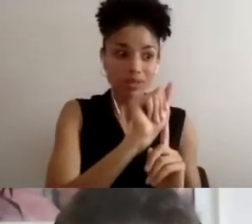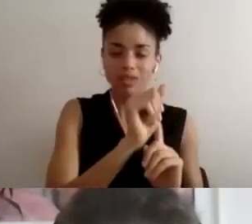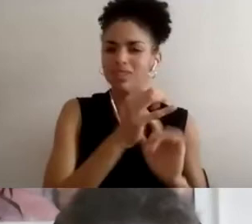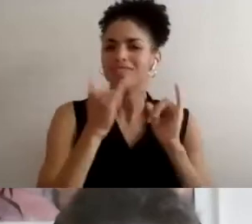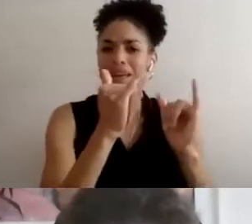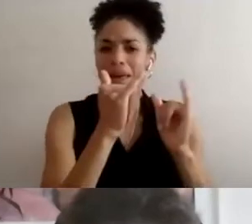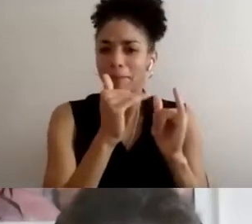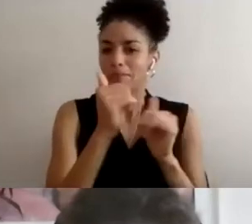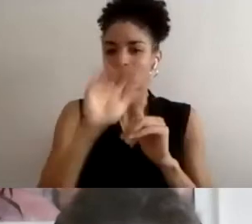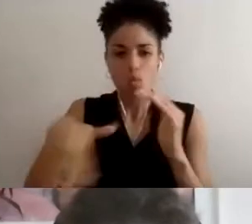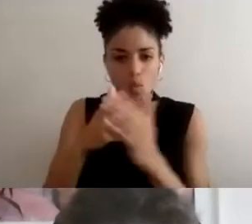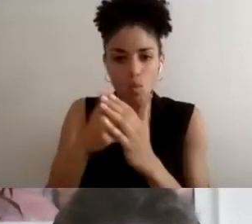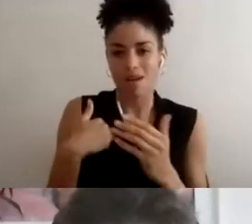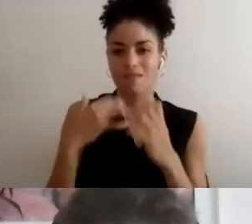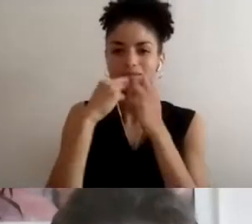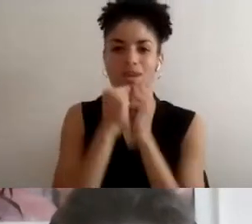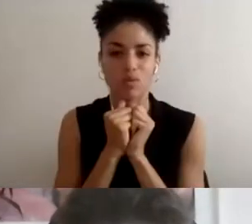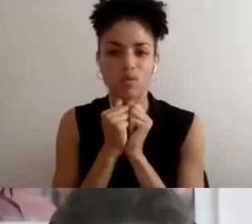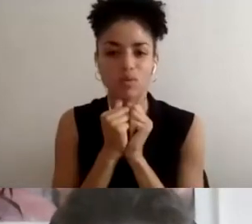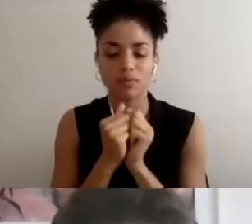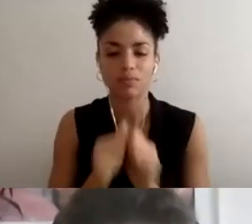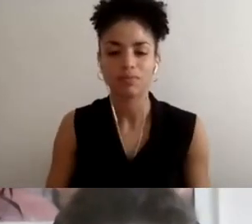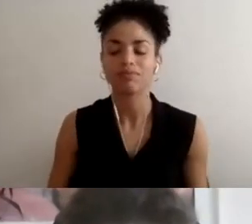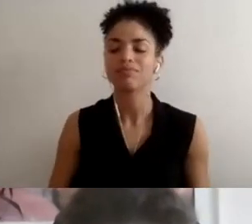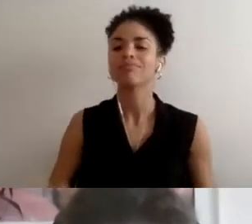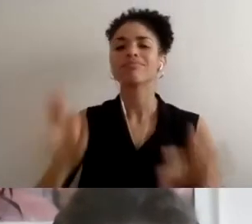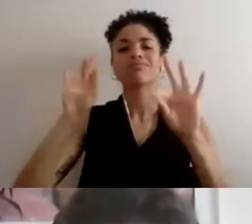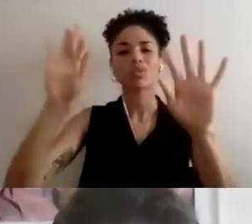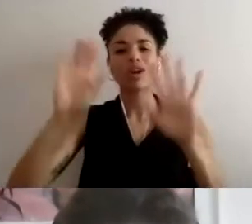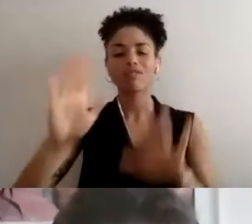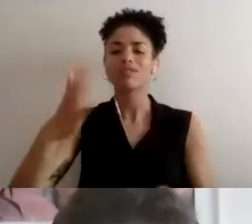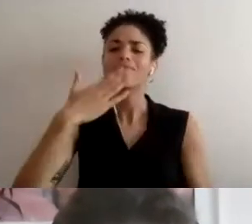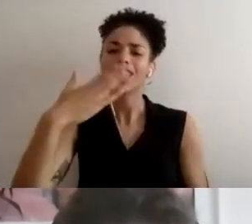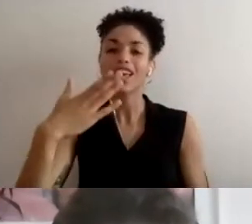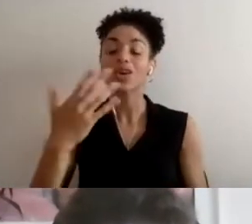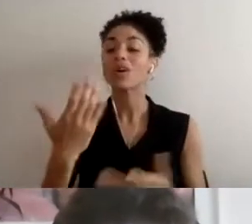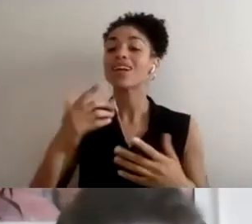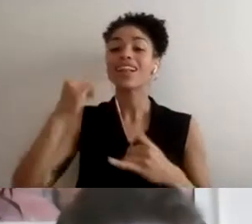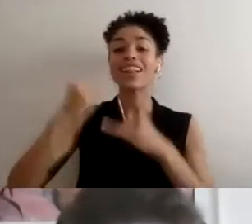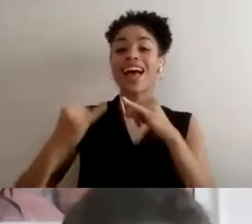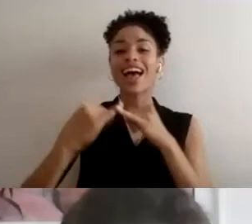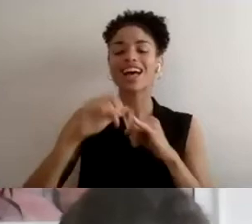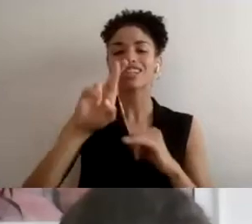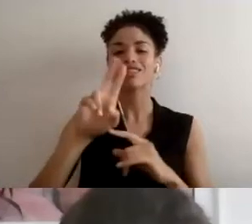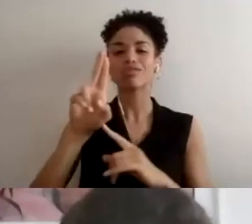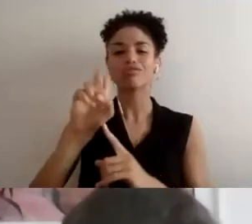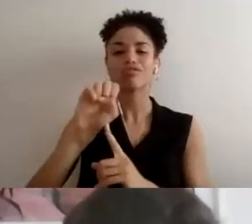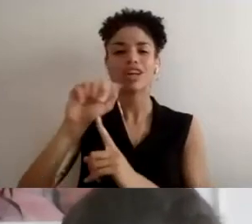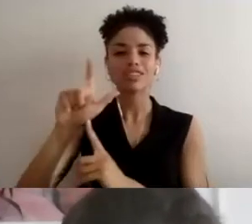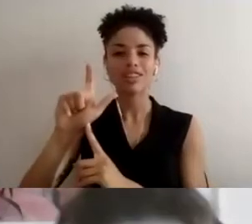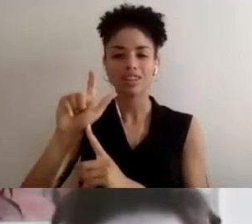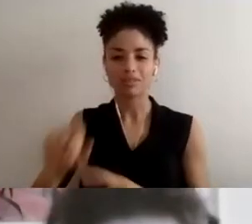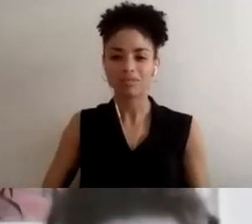Wonderful. Thank you, Regan. Let's close it out with Russell. Hello thank you for having me here.